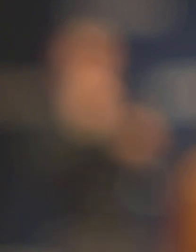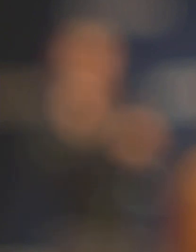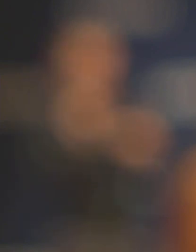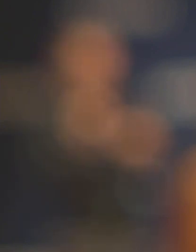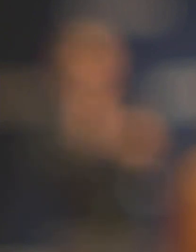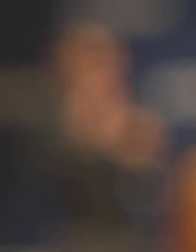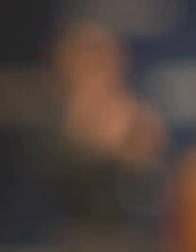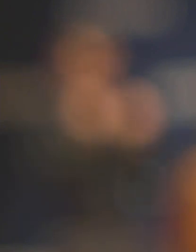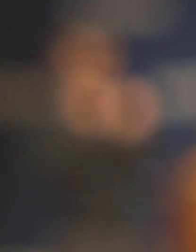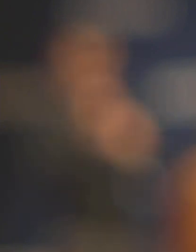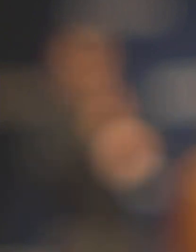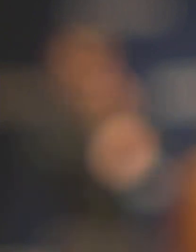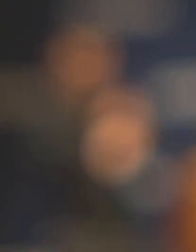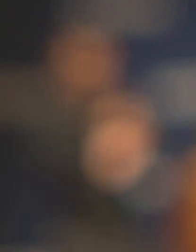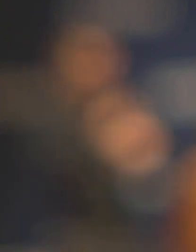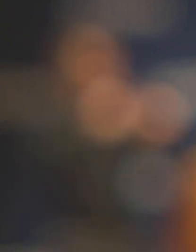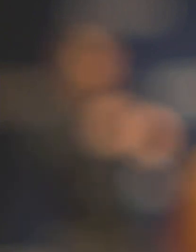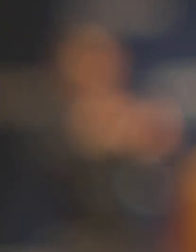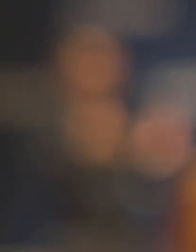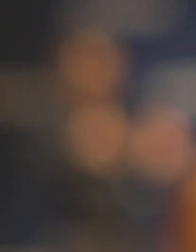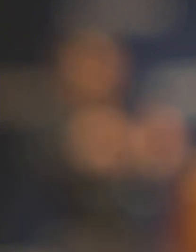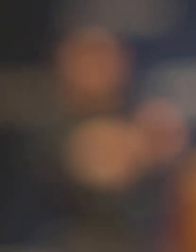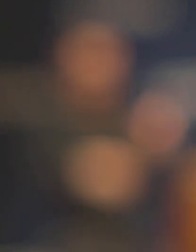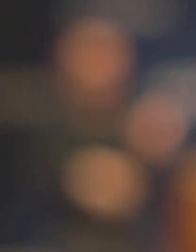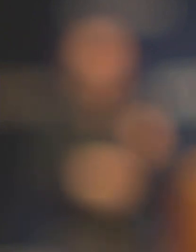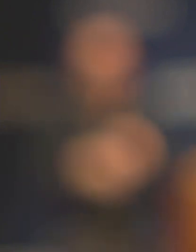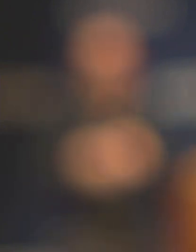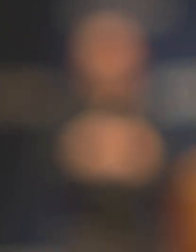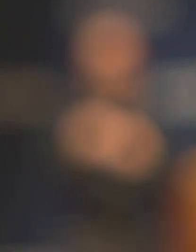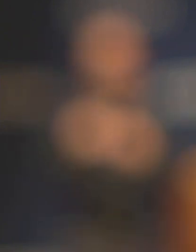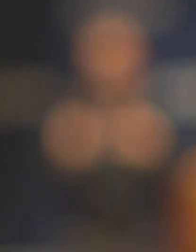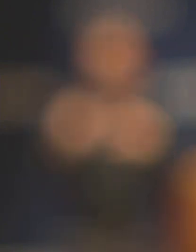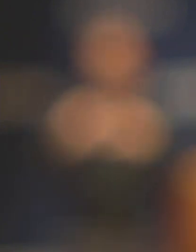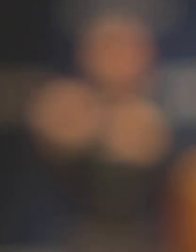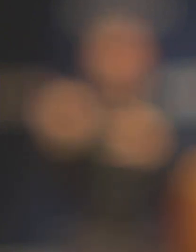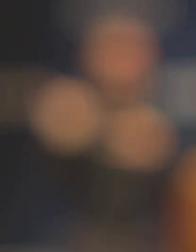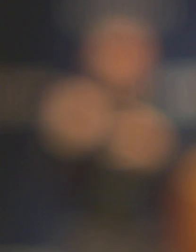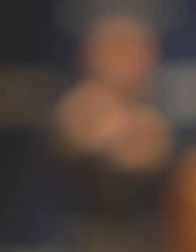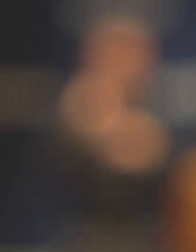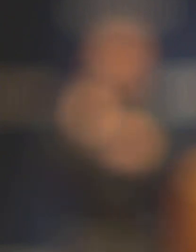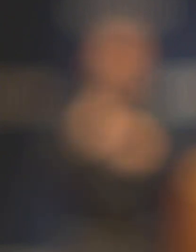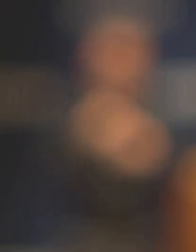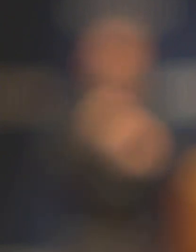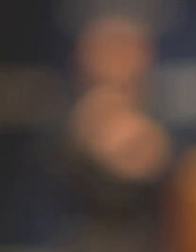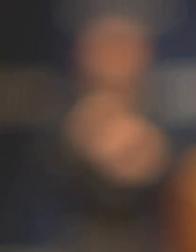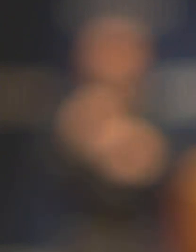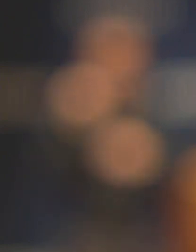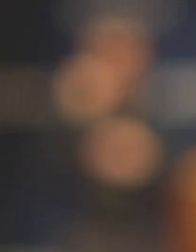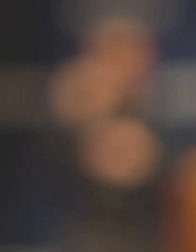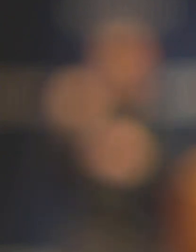We will be hopefully on Friday, assuming we have DPH approval have a drive up testing